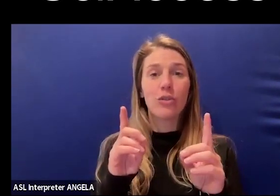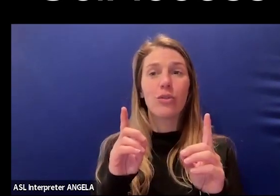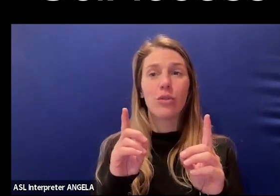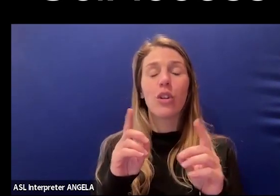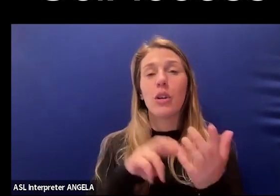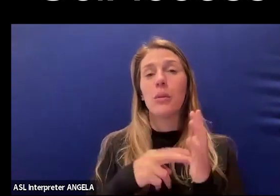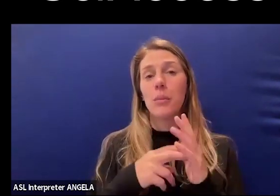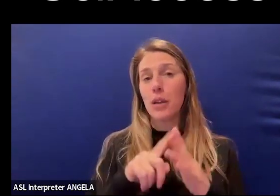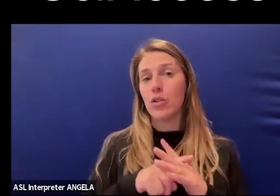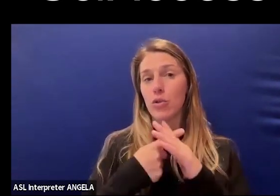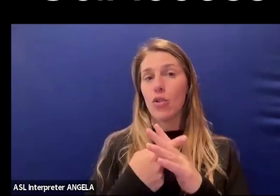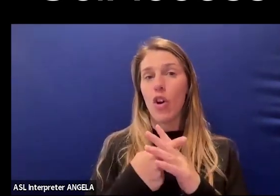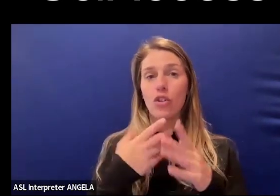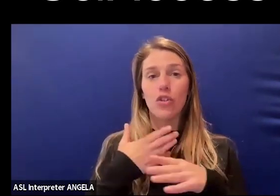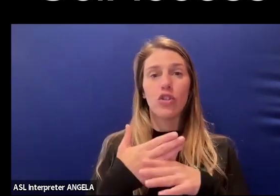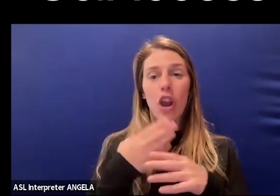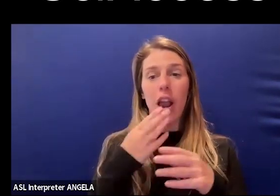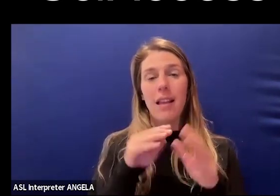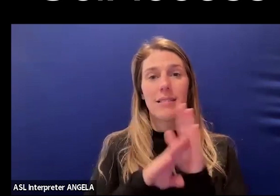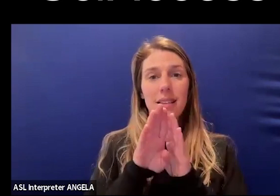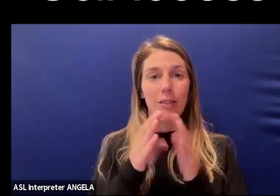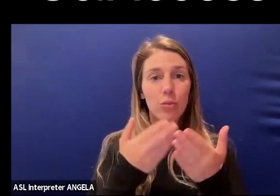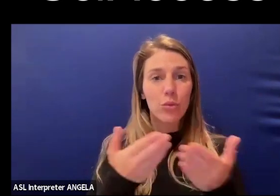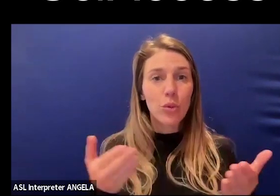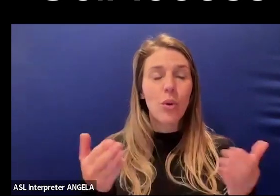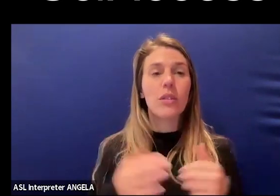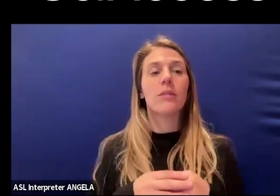start to share and develop resources,